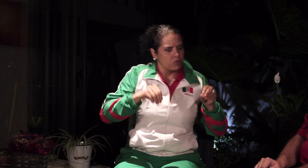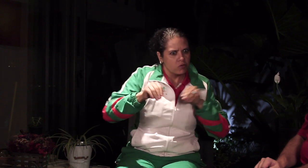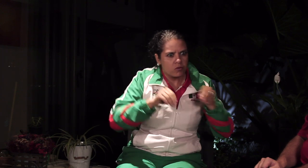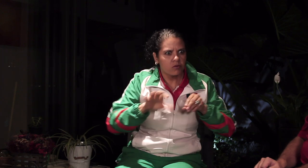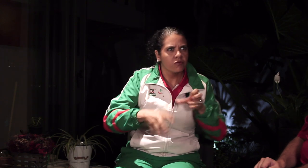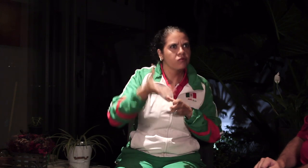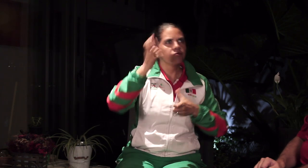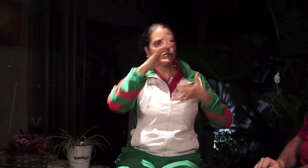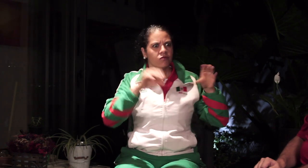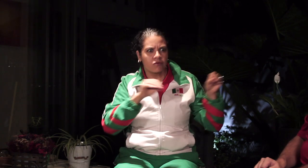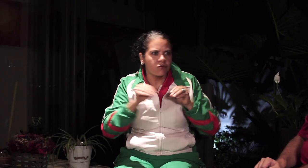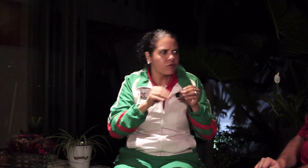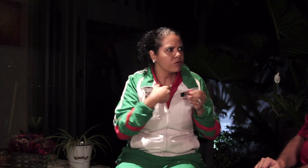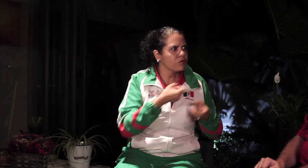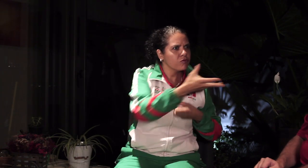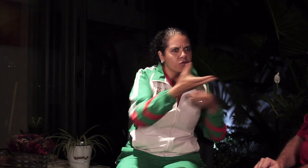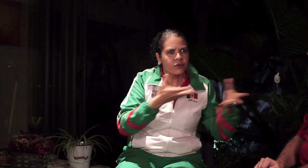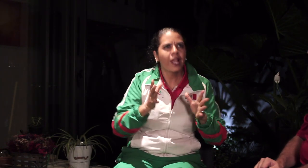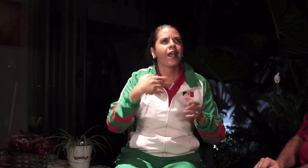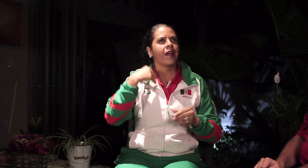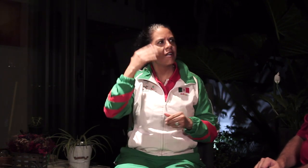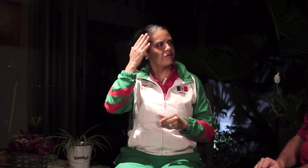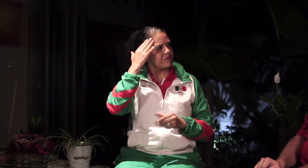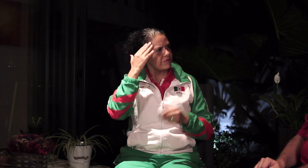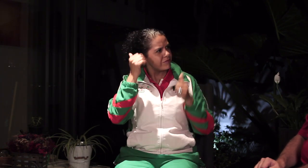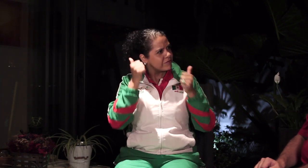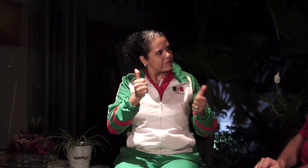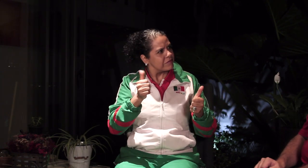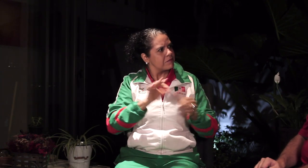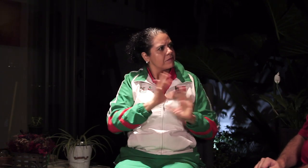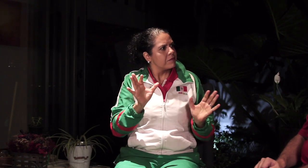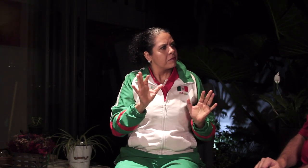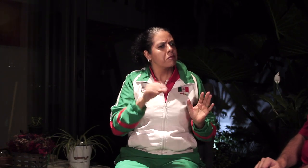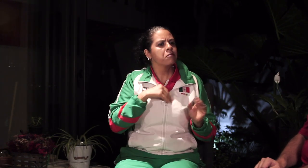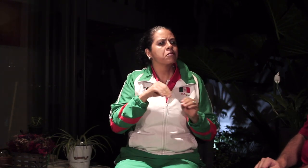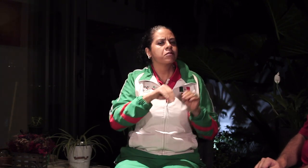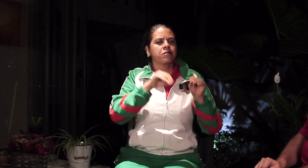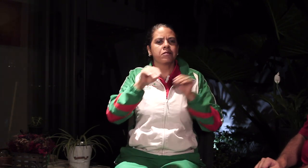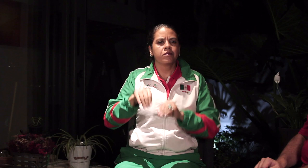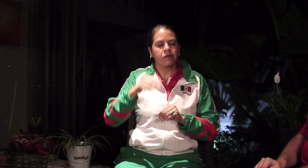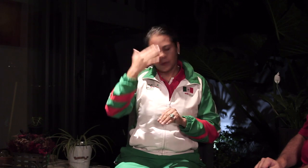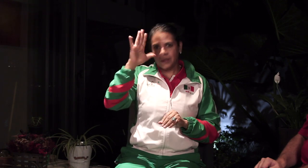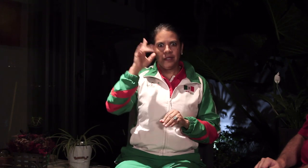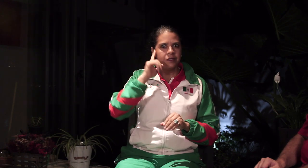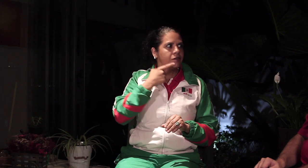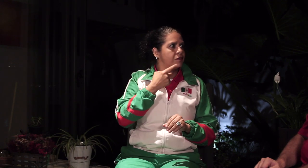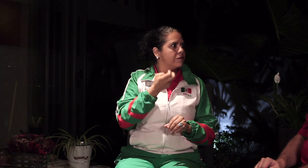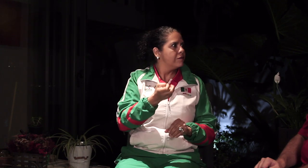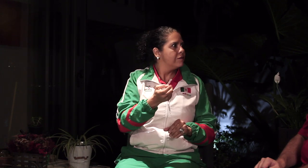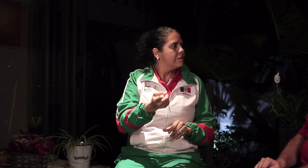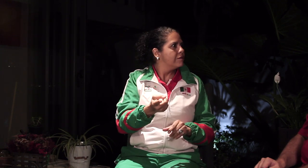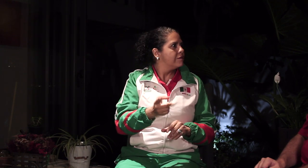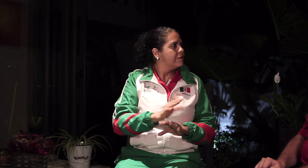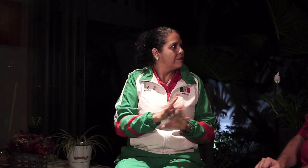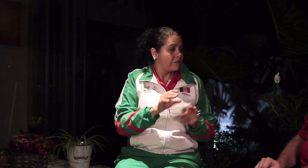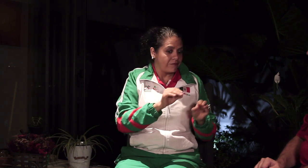I picked them up pretty well. Then, when I started to join with a team of Deaf girls,